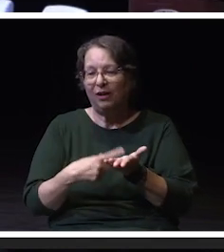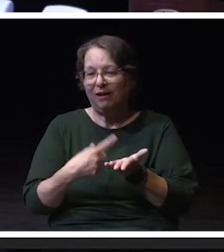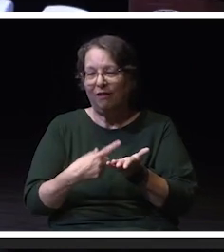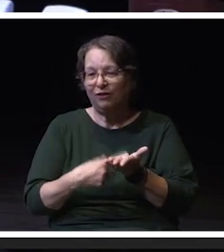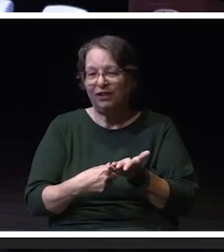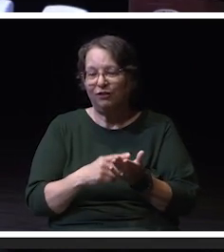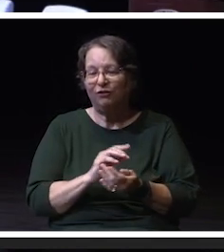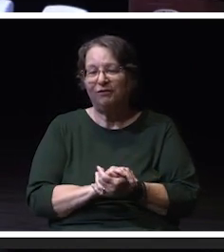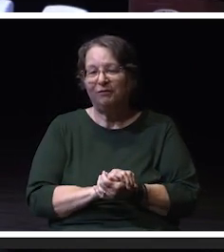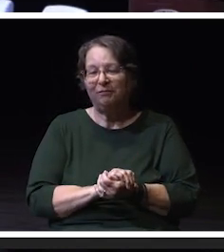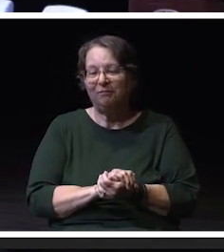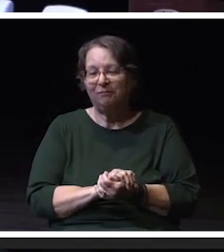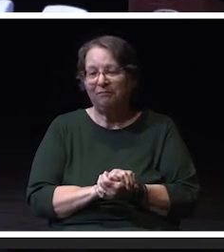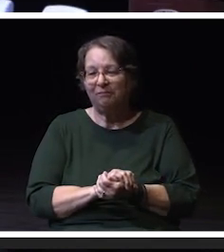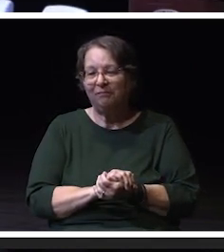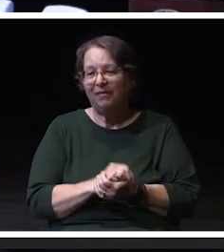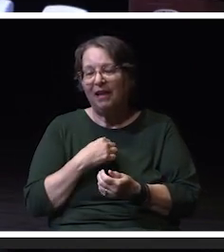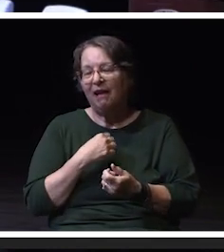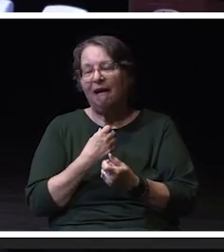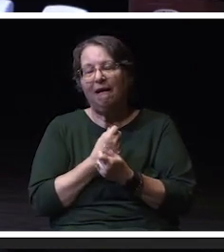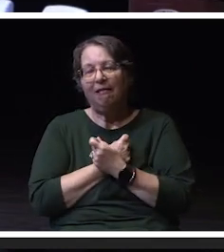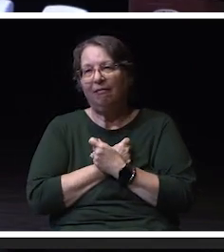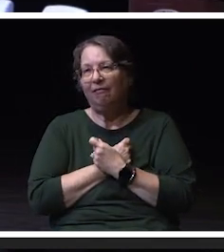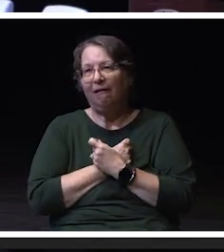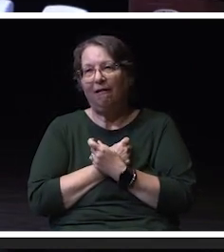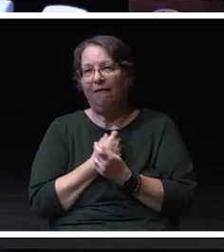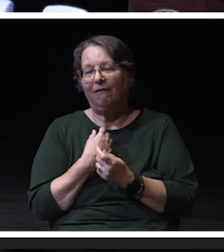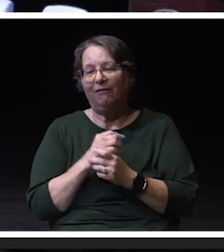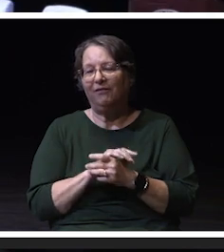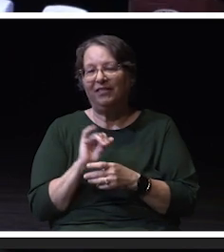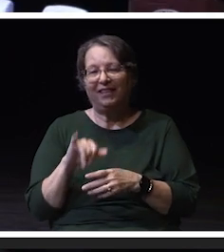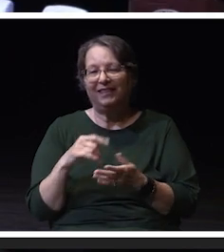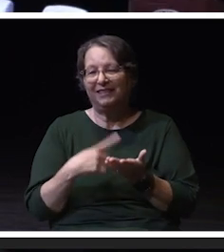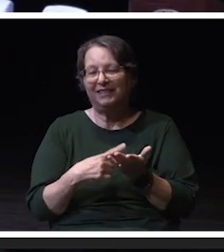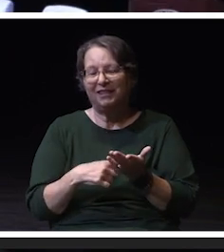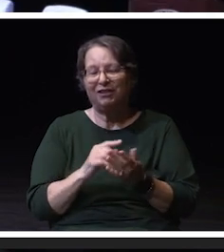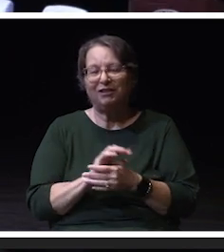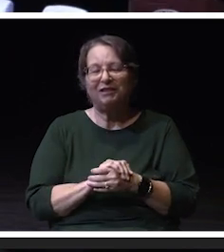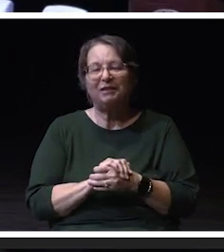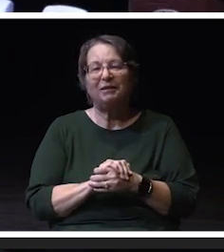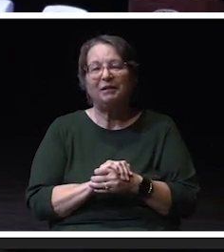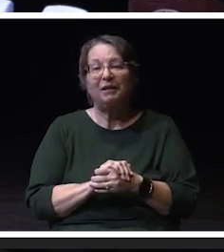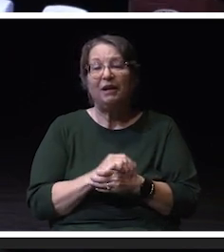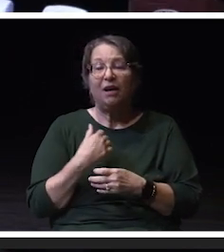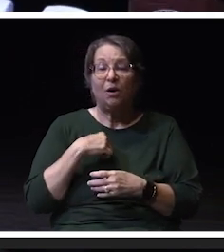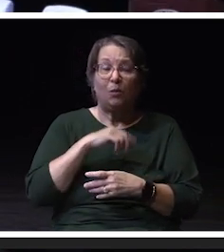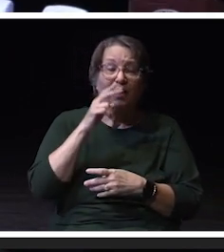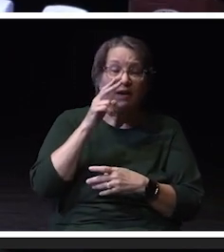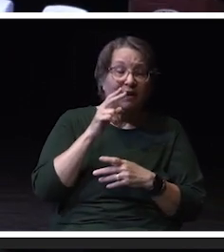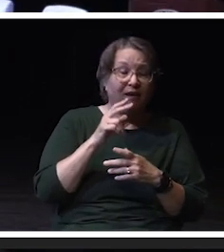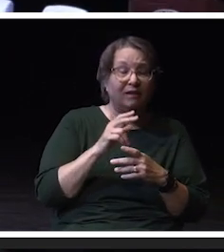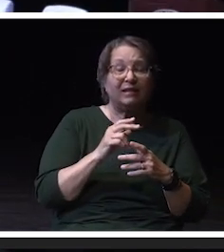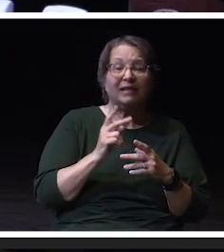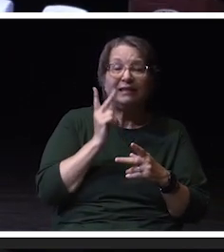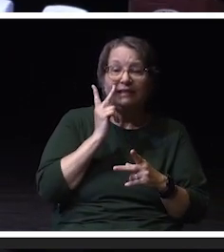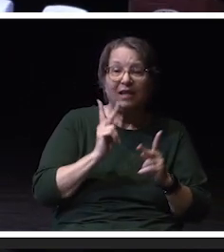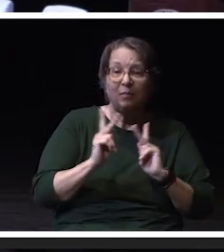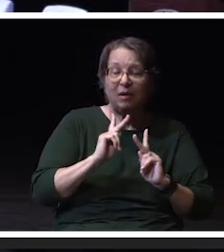I love this conversation for several reasons. One, is we get to hear from stakeholders, two, we're going to hear